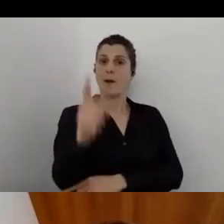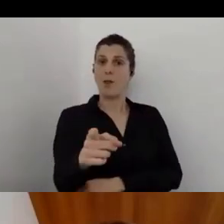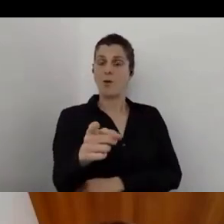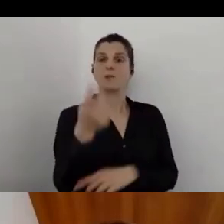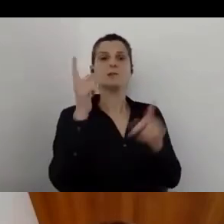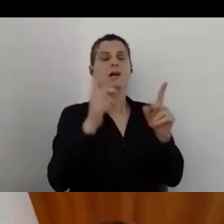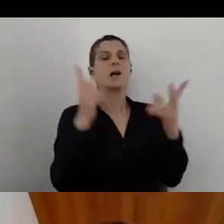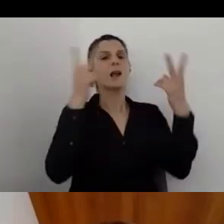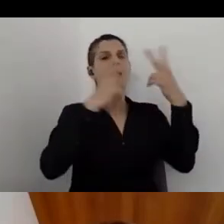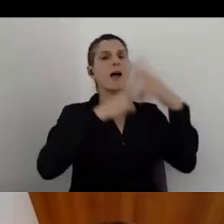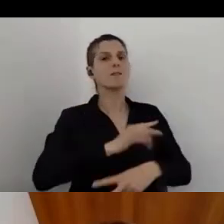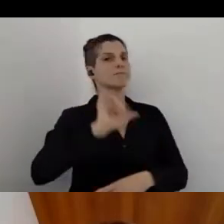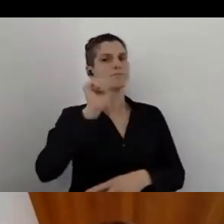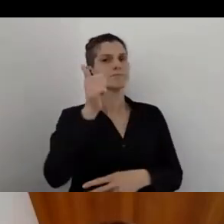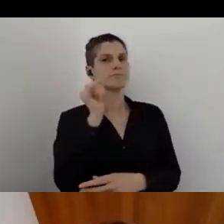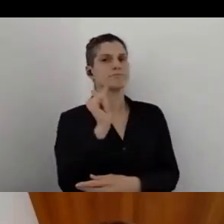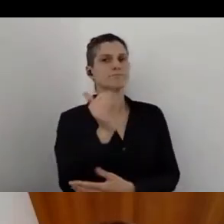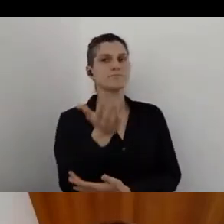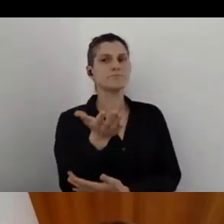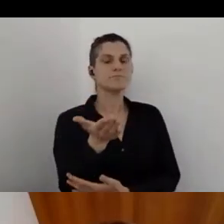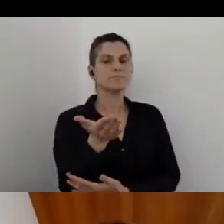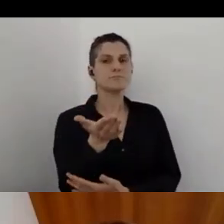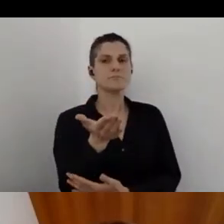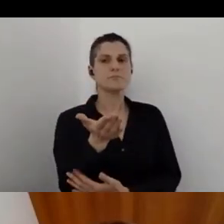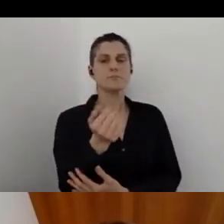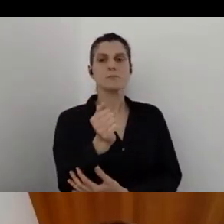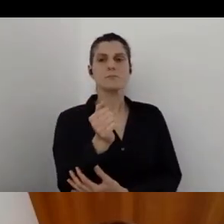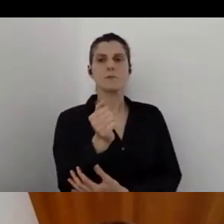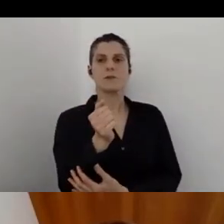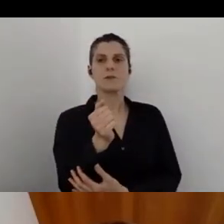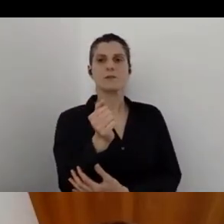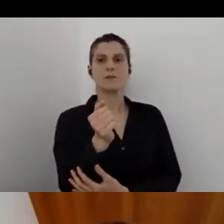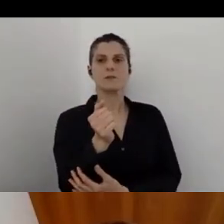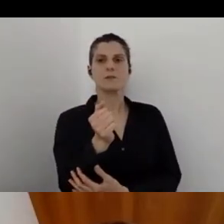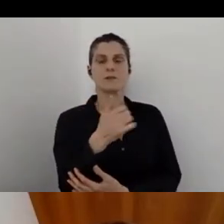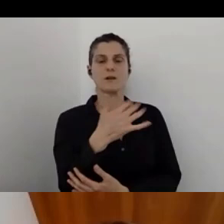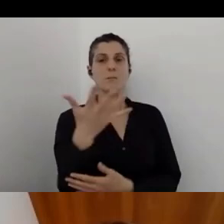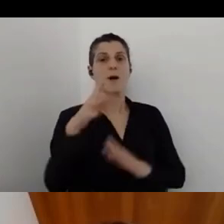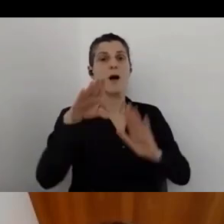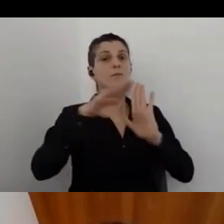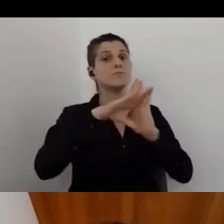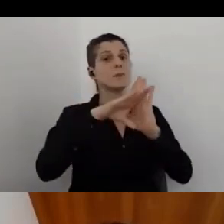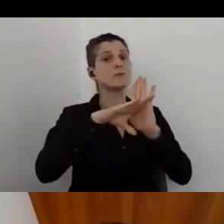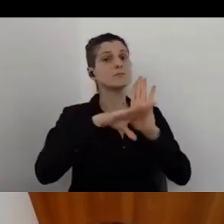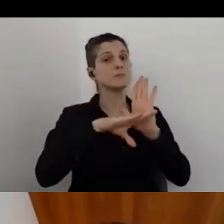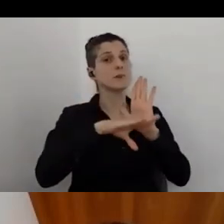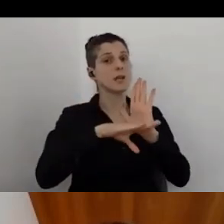first of all, what the regulations that the hotel room needs to stand in,